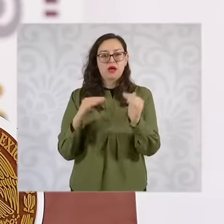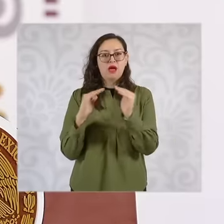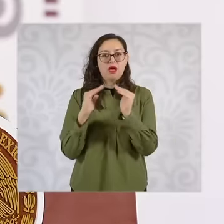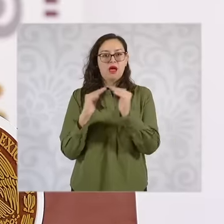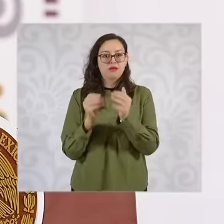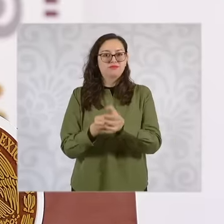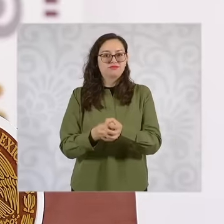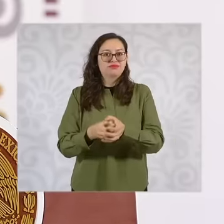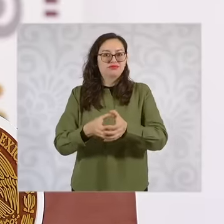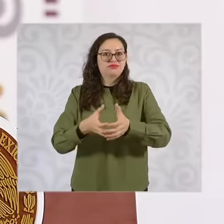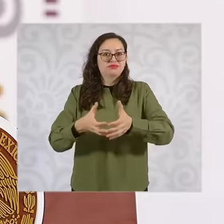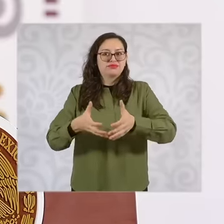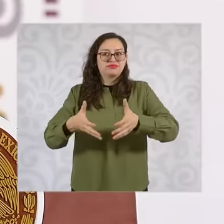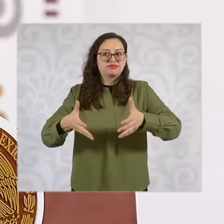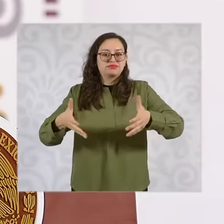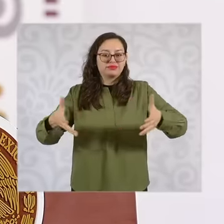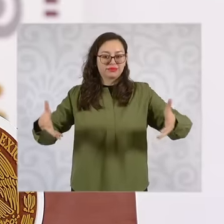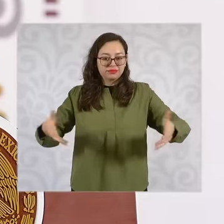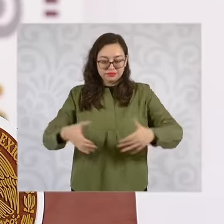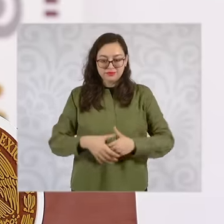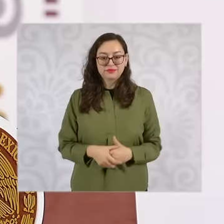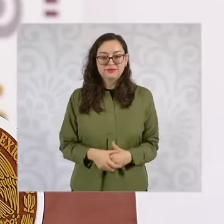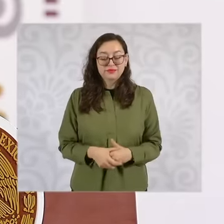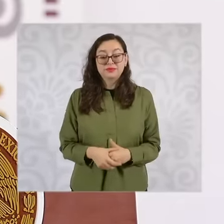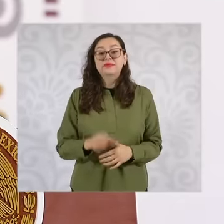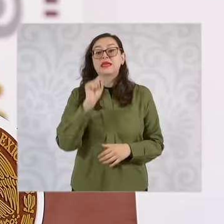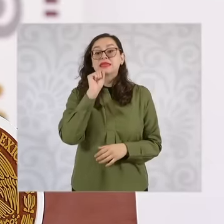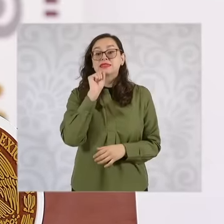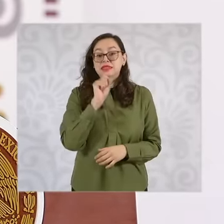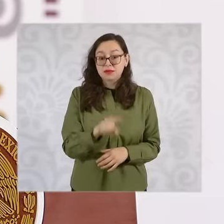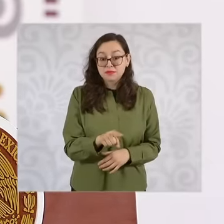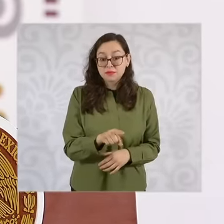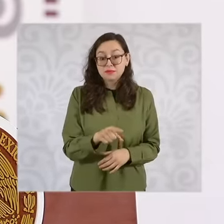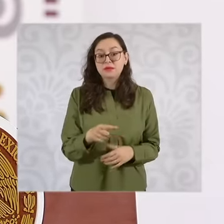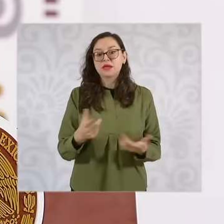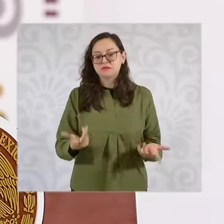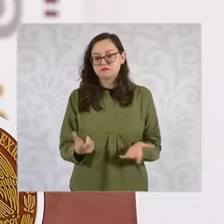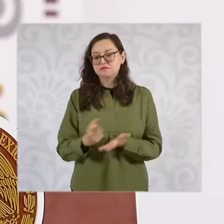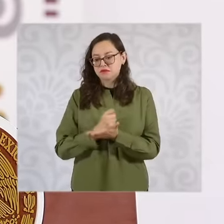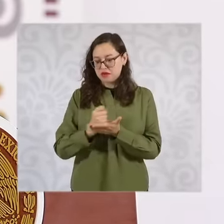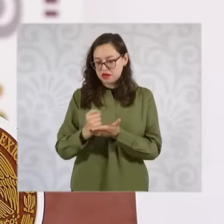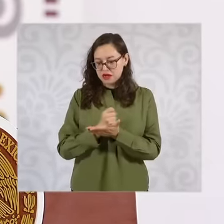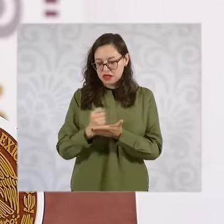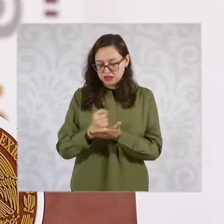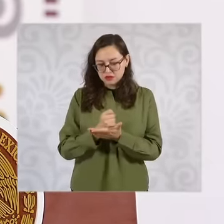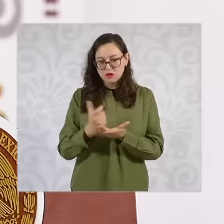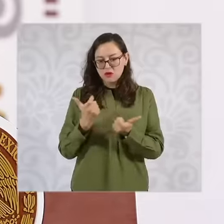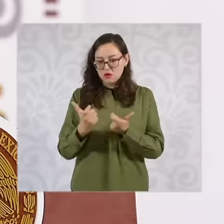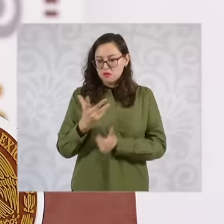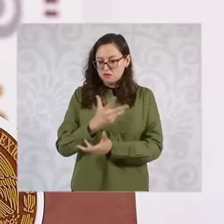We have an area specialized in credit and also in revolving. How much, Madam